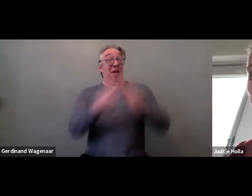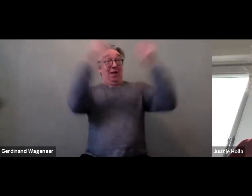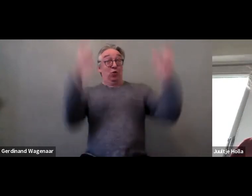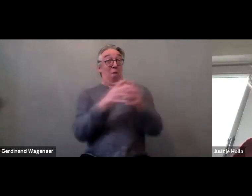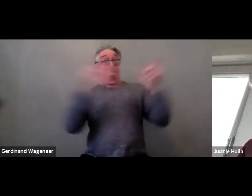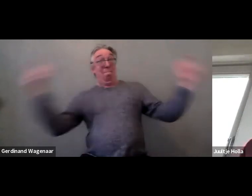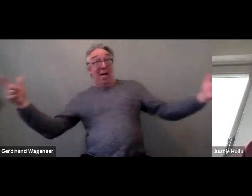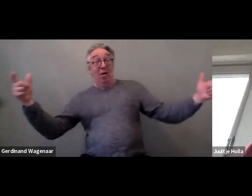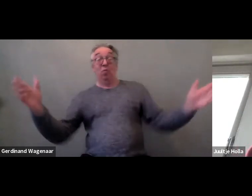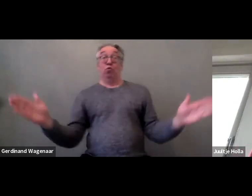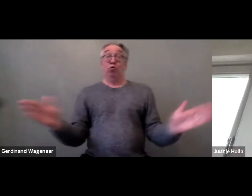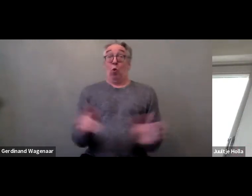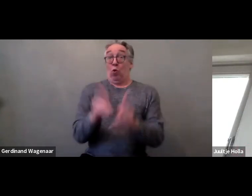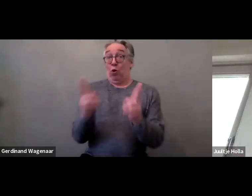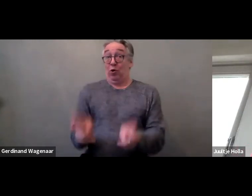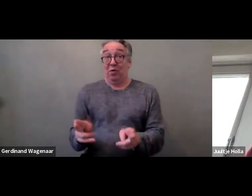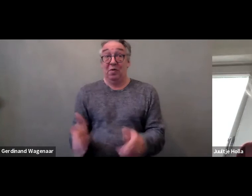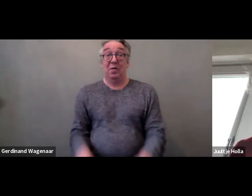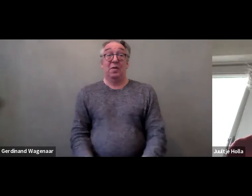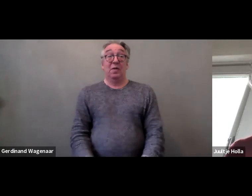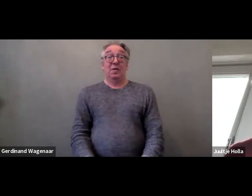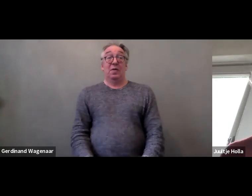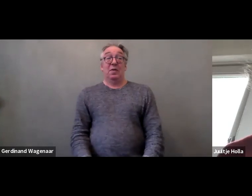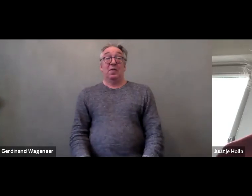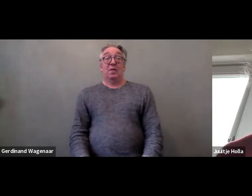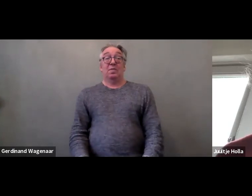just one person if you don’t have any control over your life.